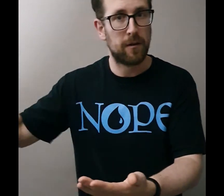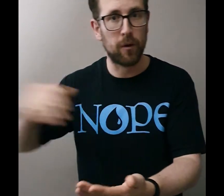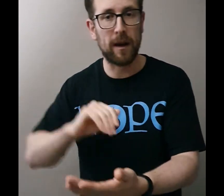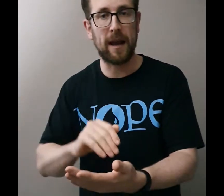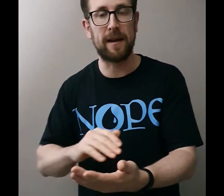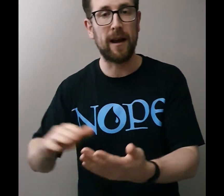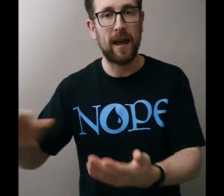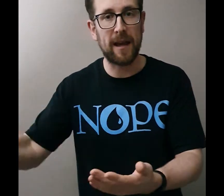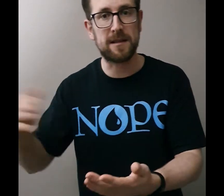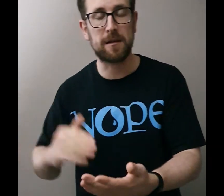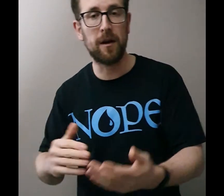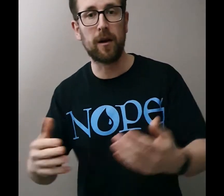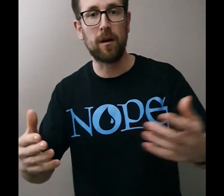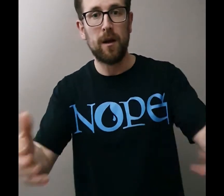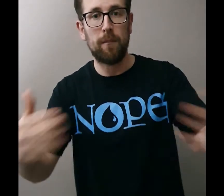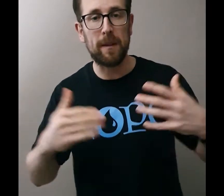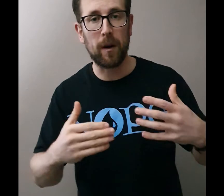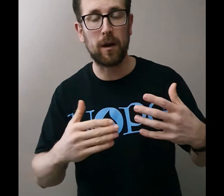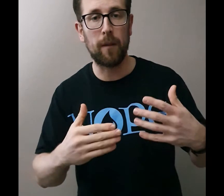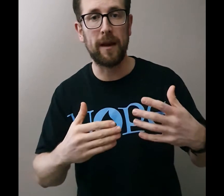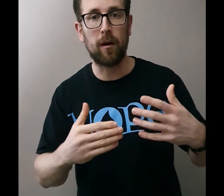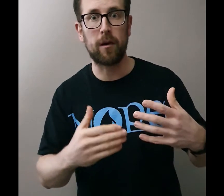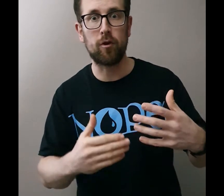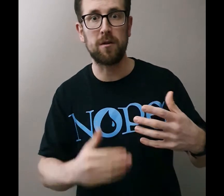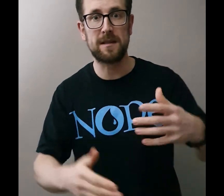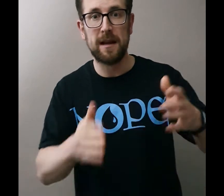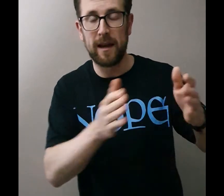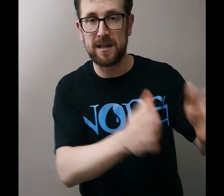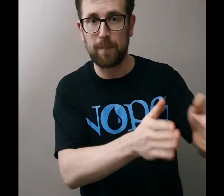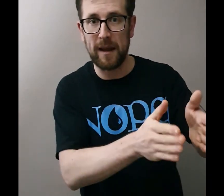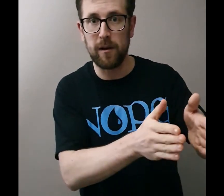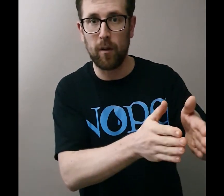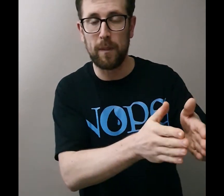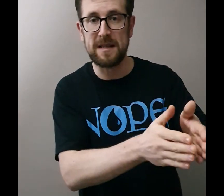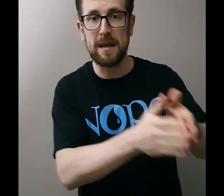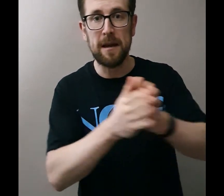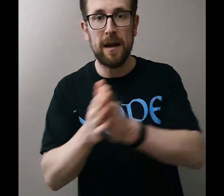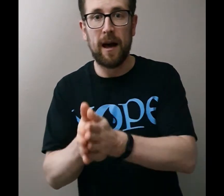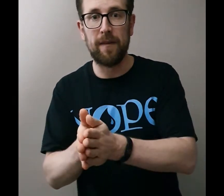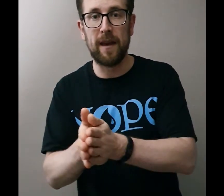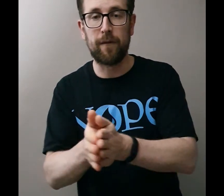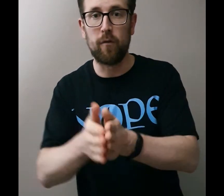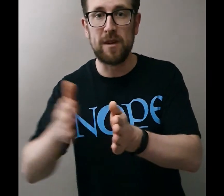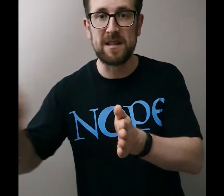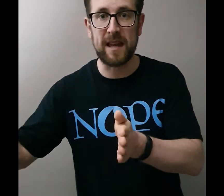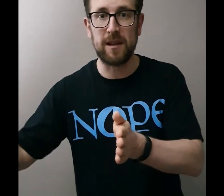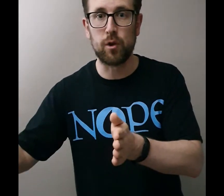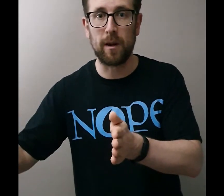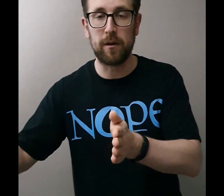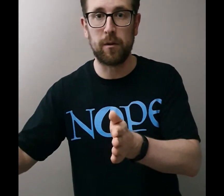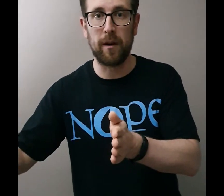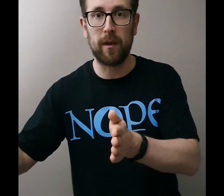do it later external people come in across explain you're busy and therefore reschedule it to another